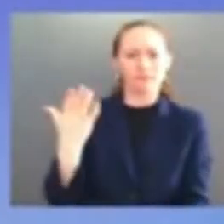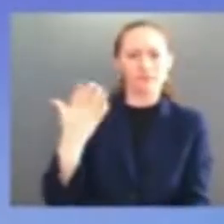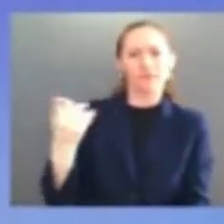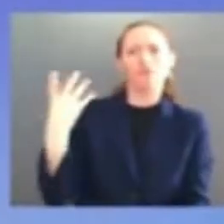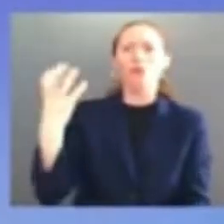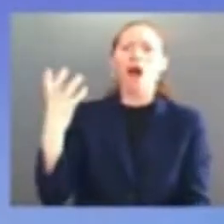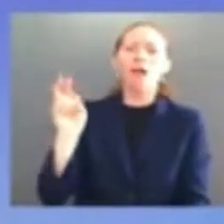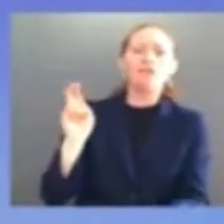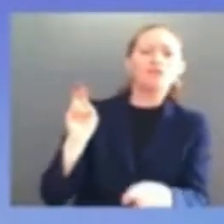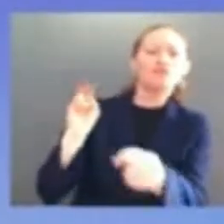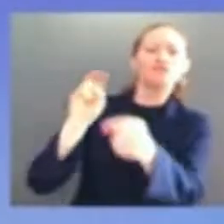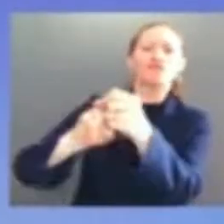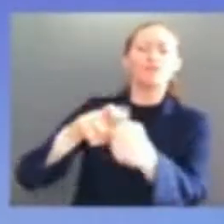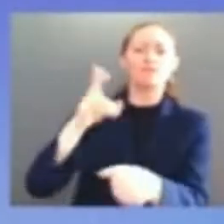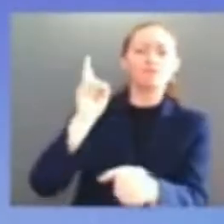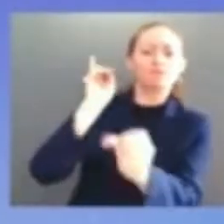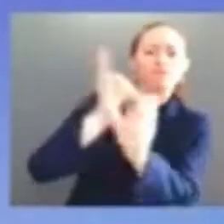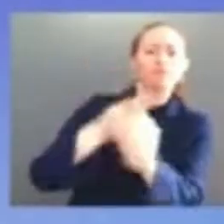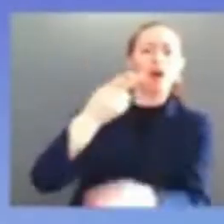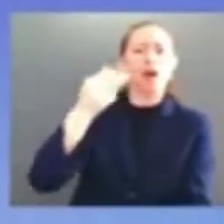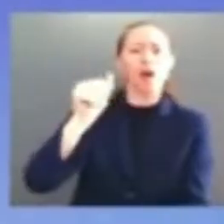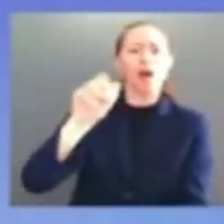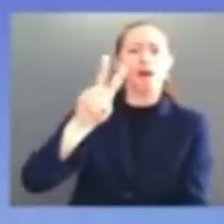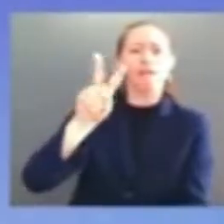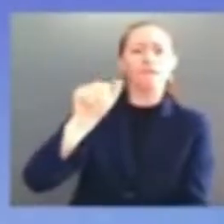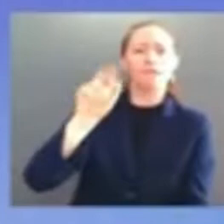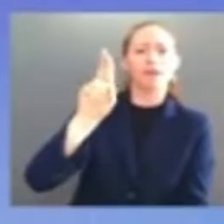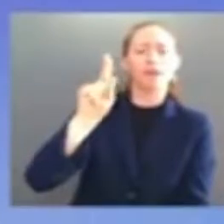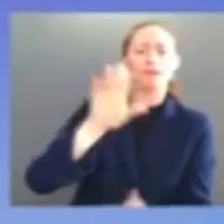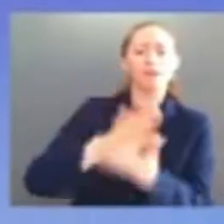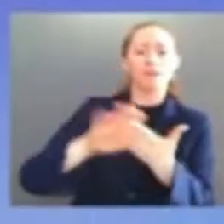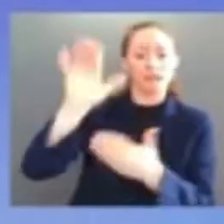who told you that but i like to go back and invite her to the supreme court she can see the interior